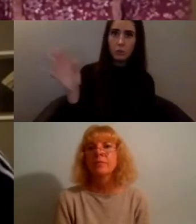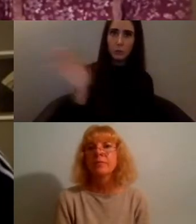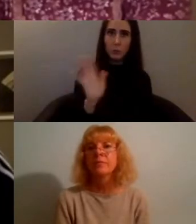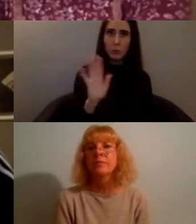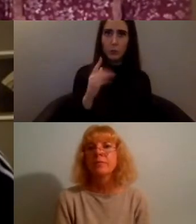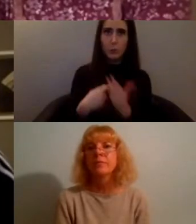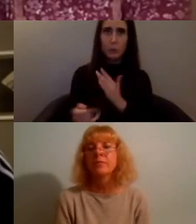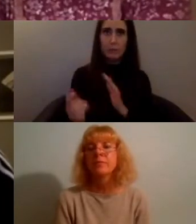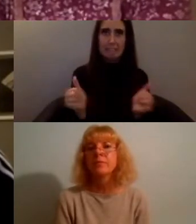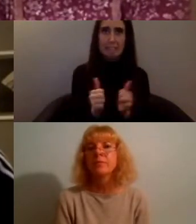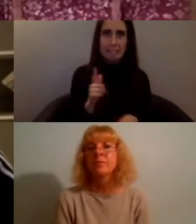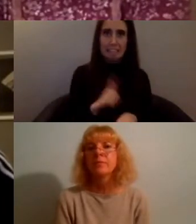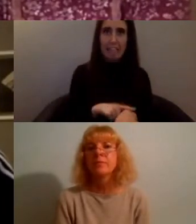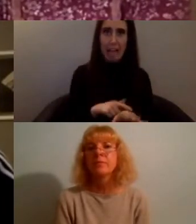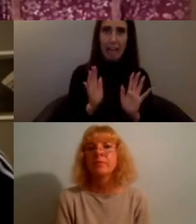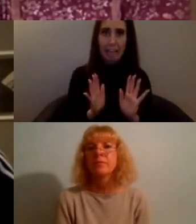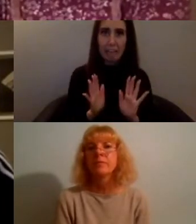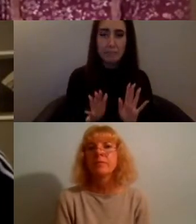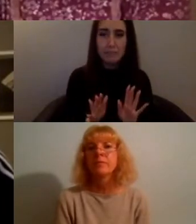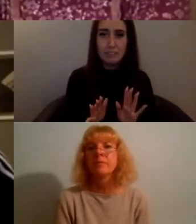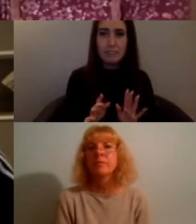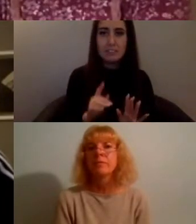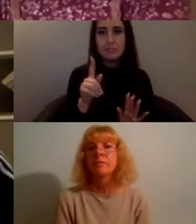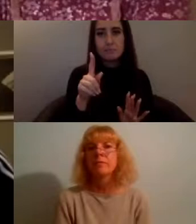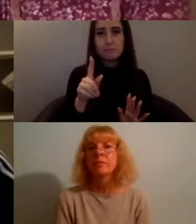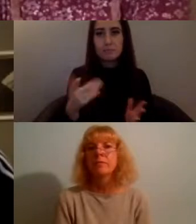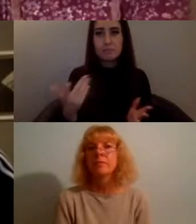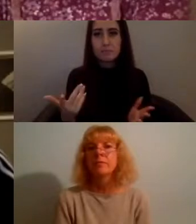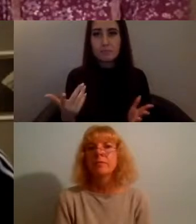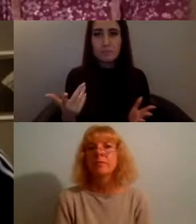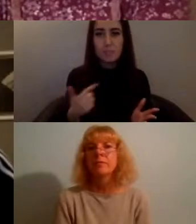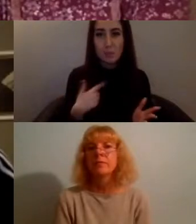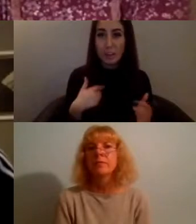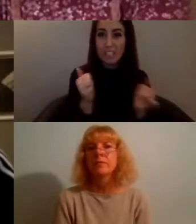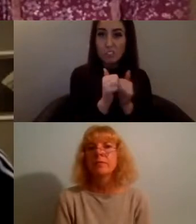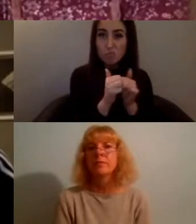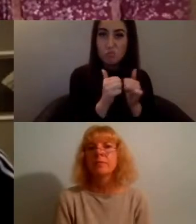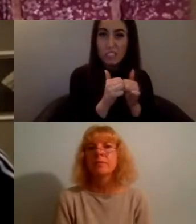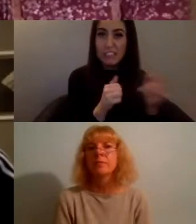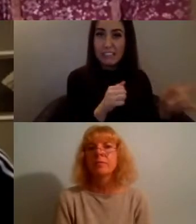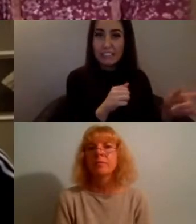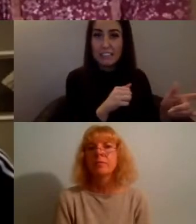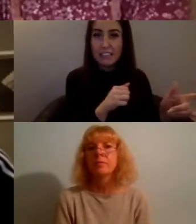saying but also kind of not even old school because we've only been like online...forced